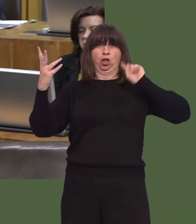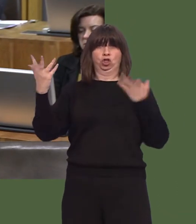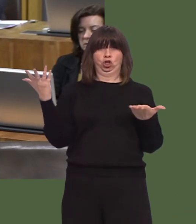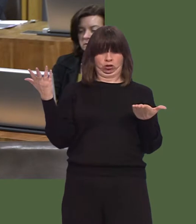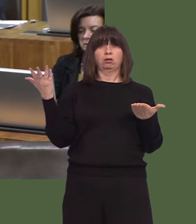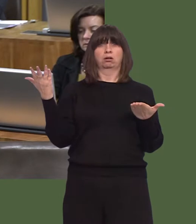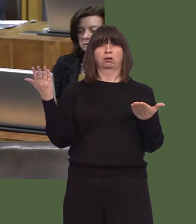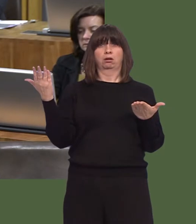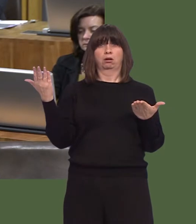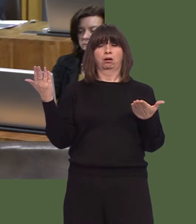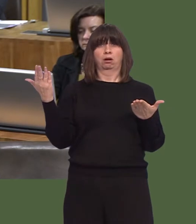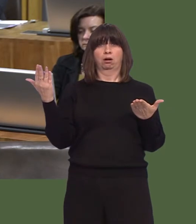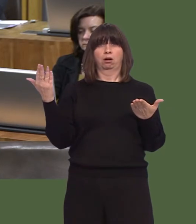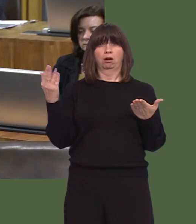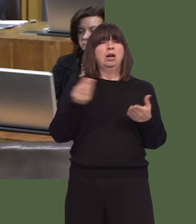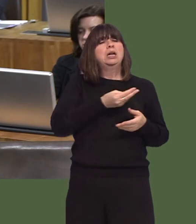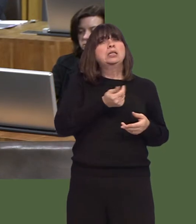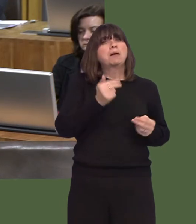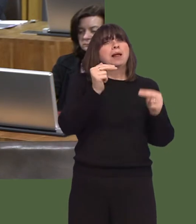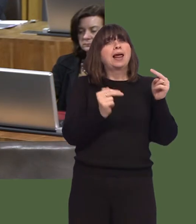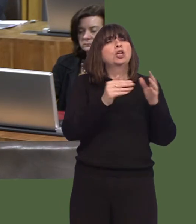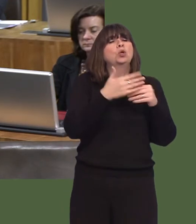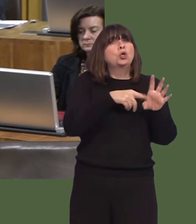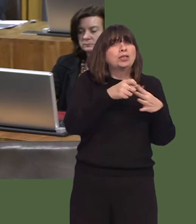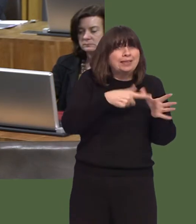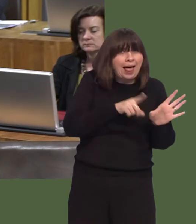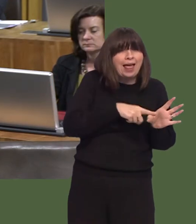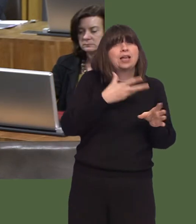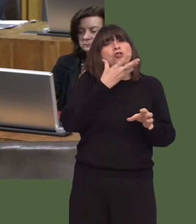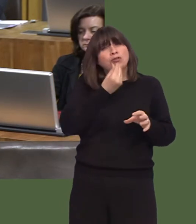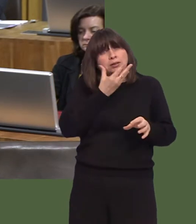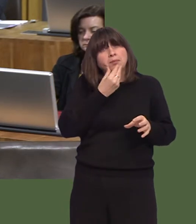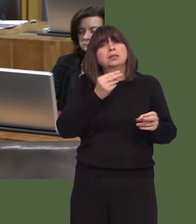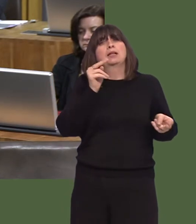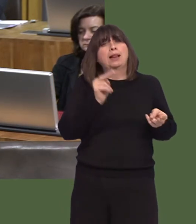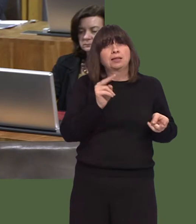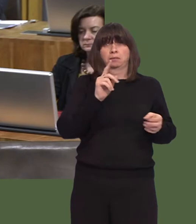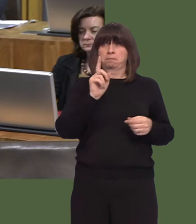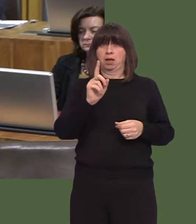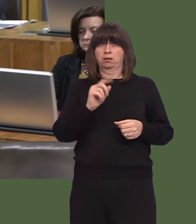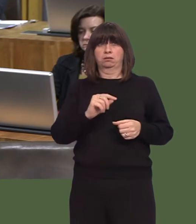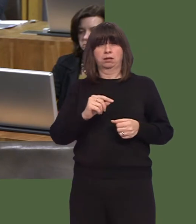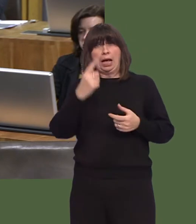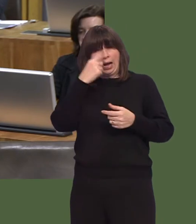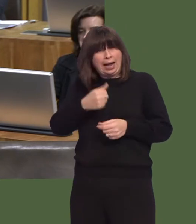Similar figures, though lower, were reported for new year's day and also for the Christmas period. Now, is that predictable?